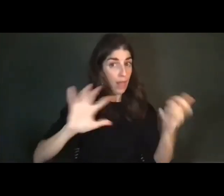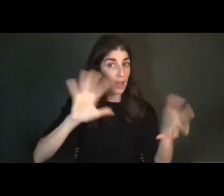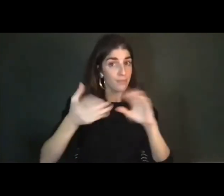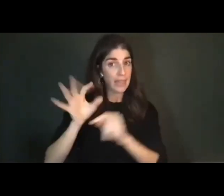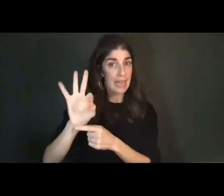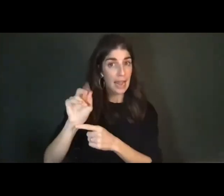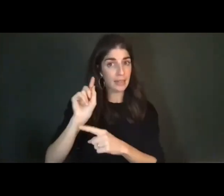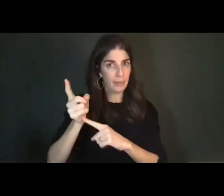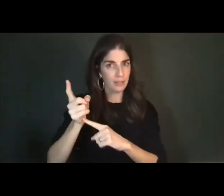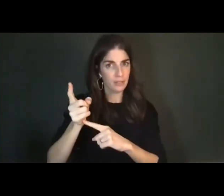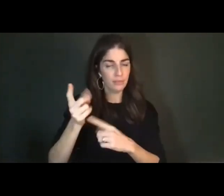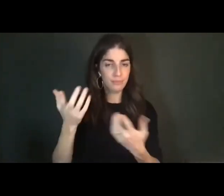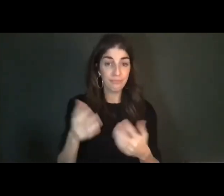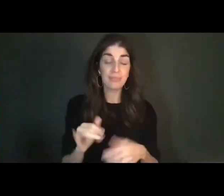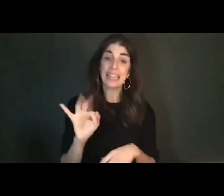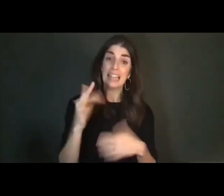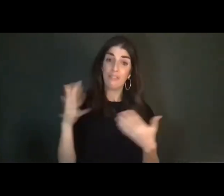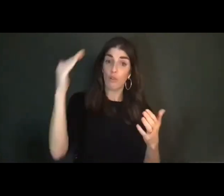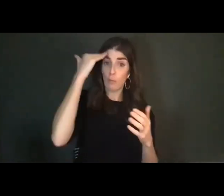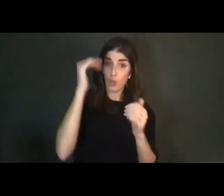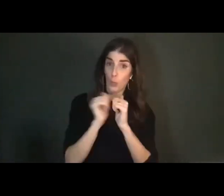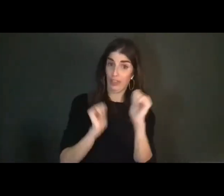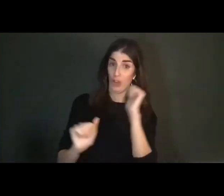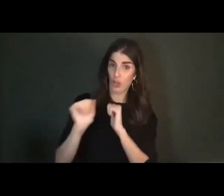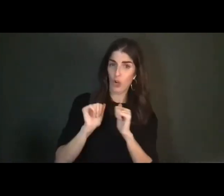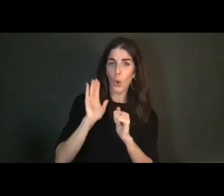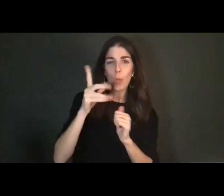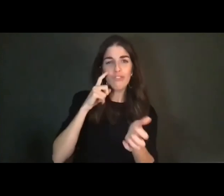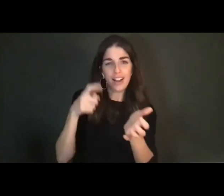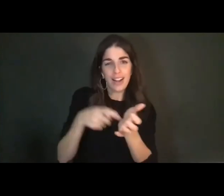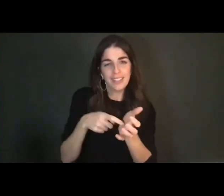And if you're familiar with Dieter, you'll recognize that this is sort of a virtual staged